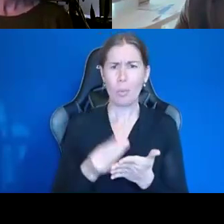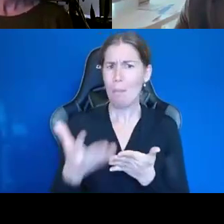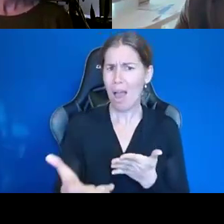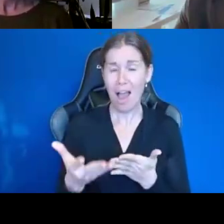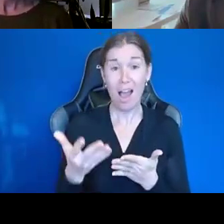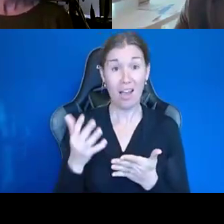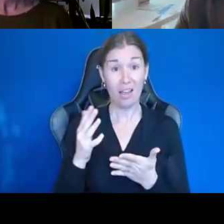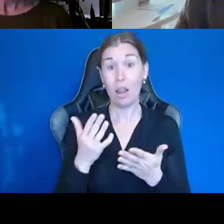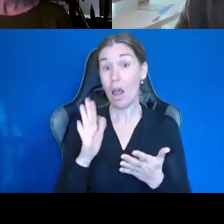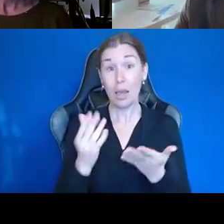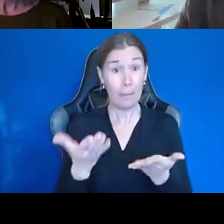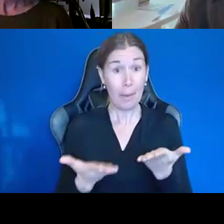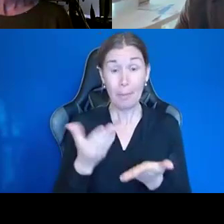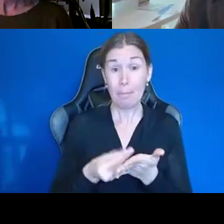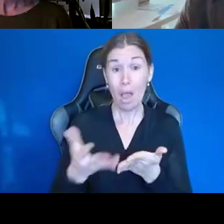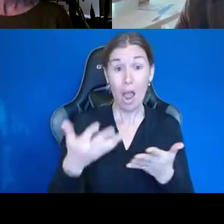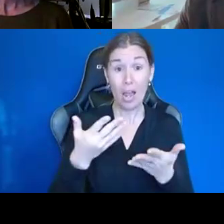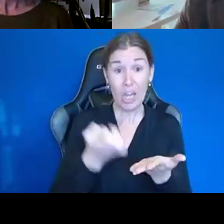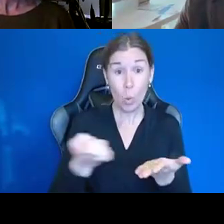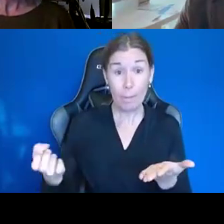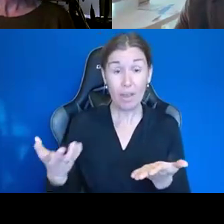A lot of our stuff, like I said, we got on auction.